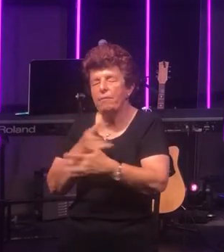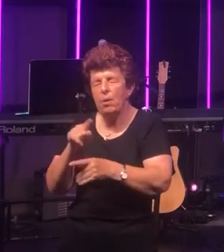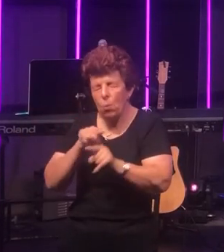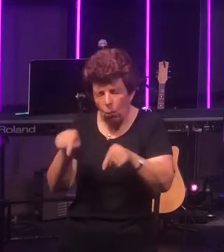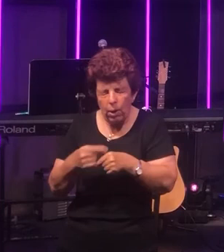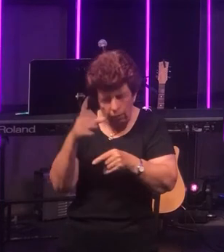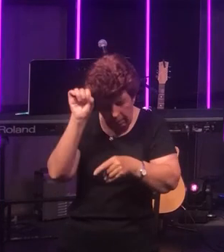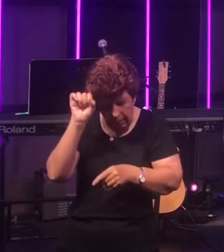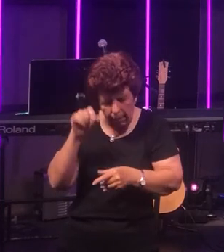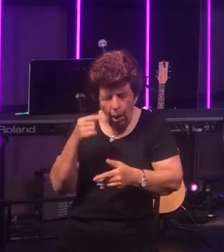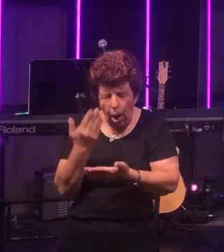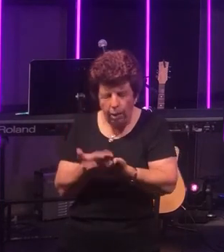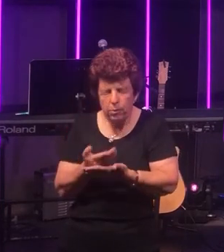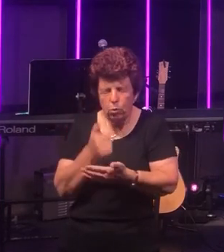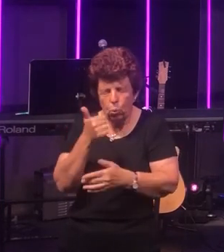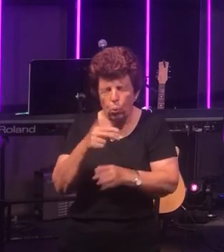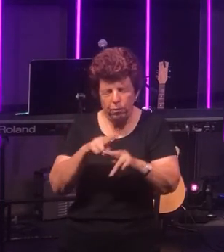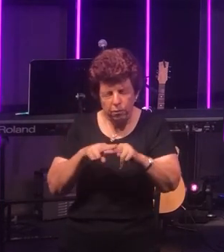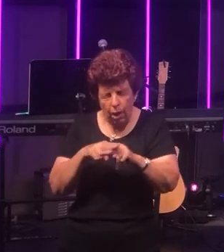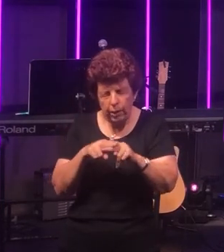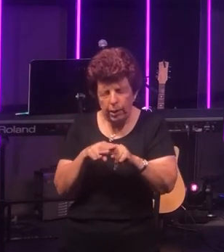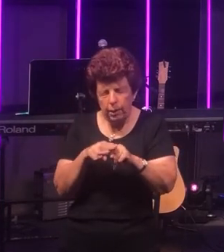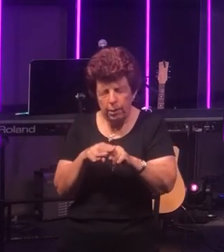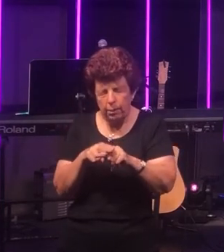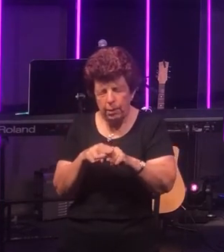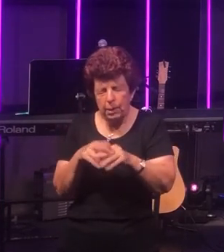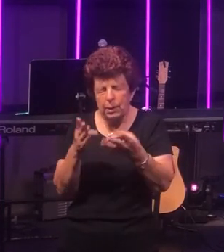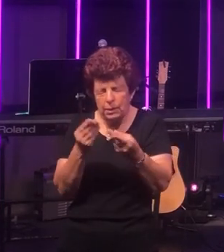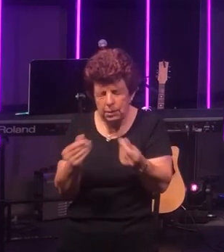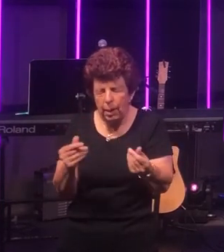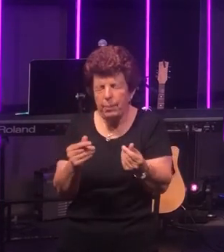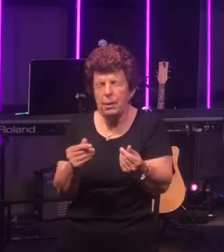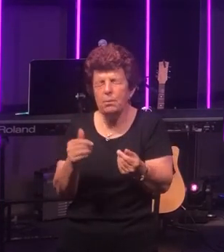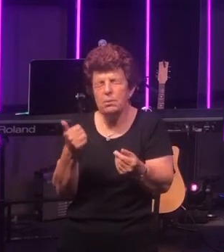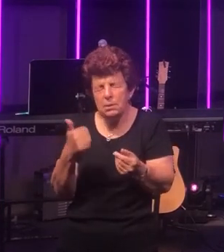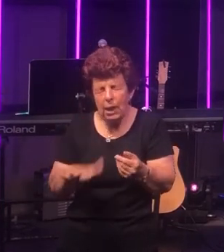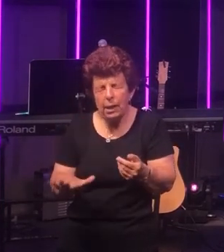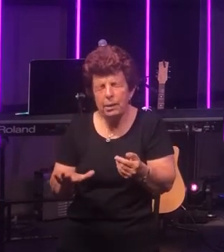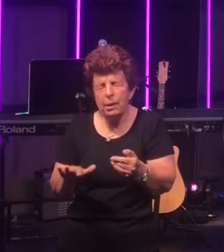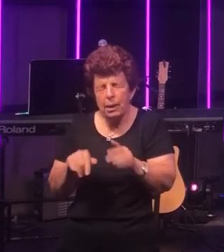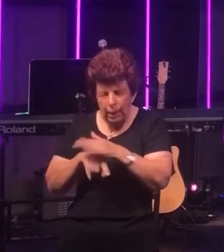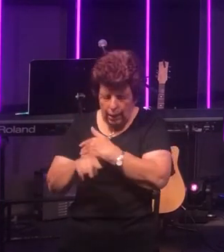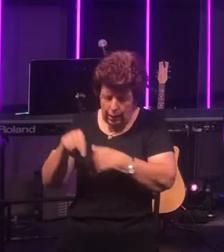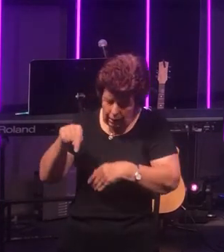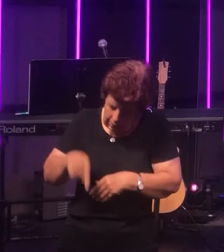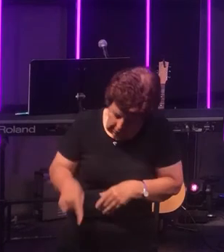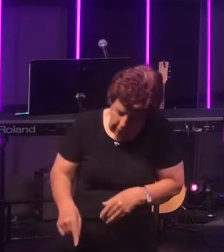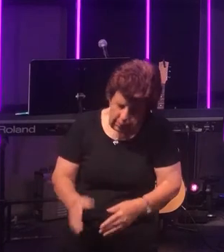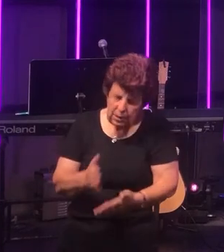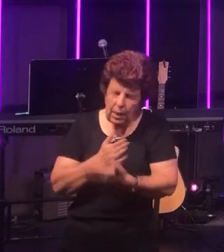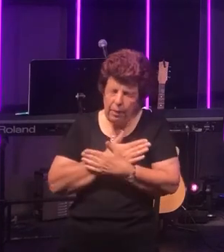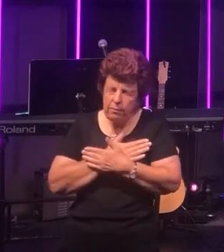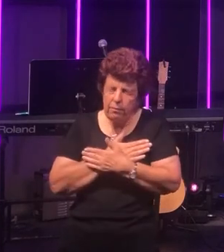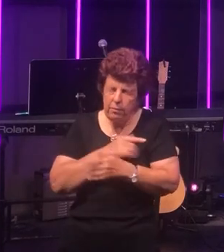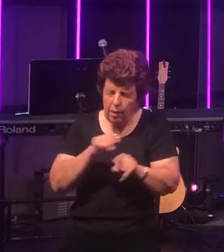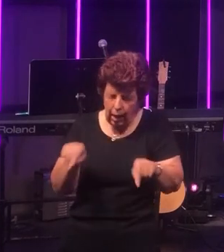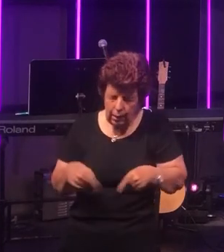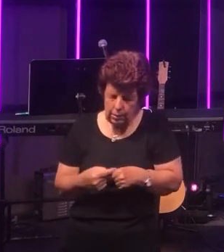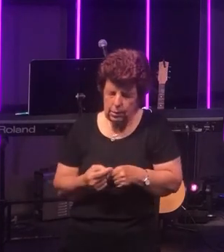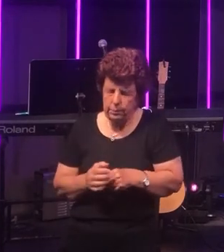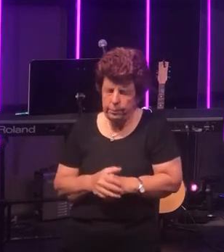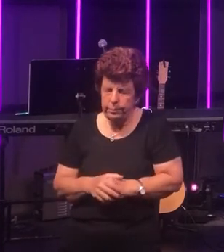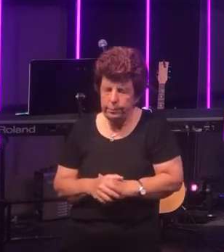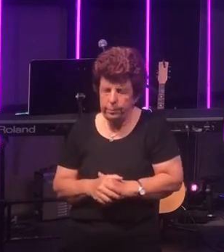this Good Friday - it's something which was done in the deepest love for us!